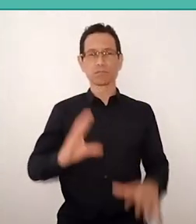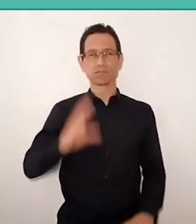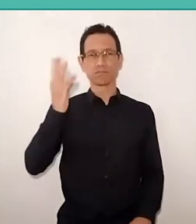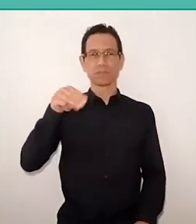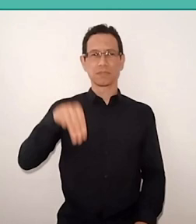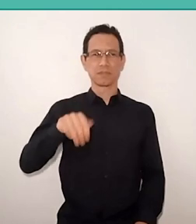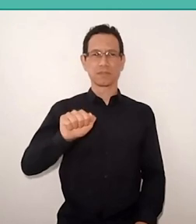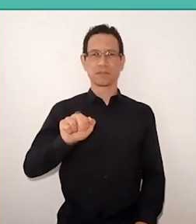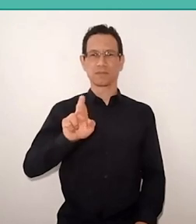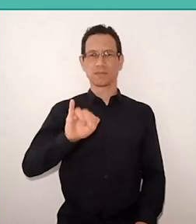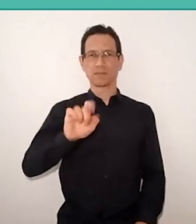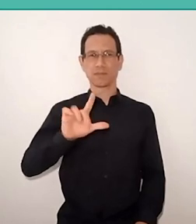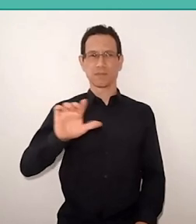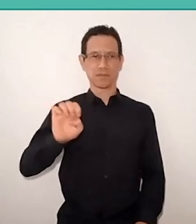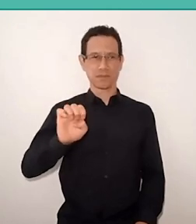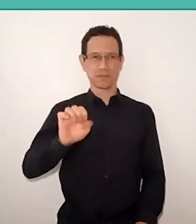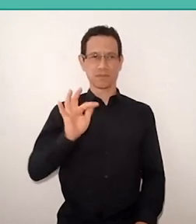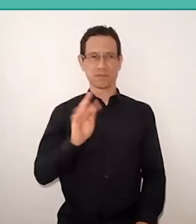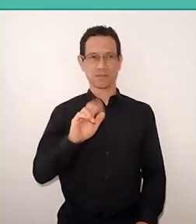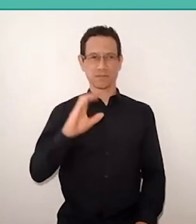Last year, the seminar was cancelled,